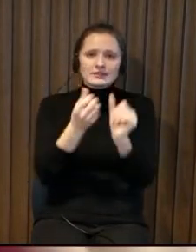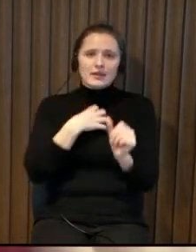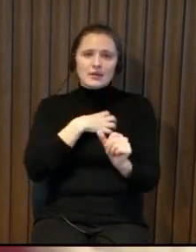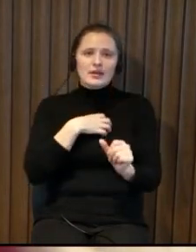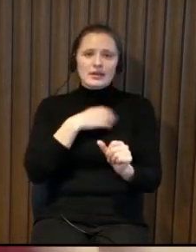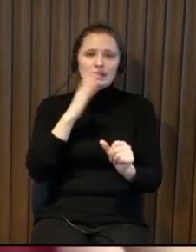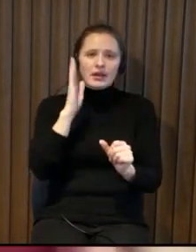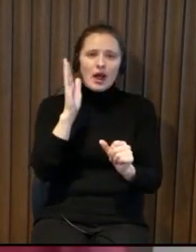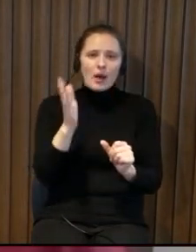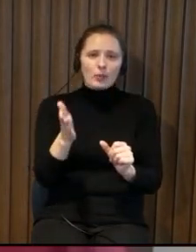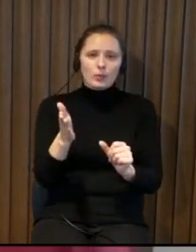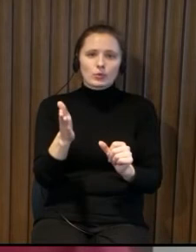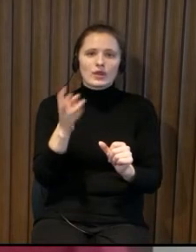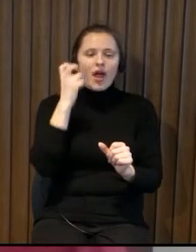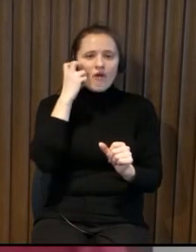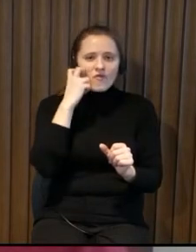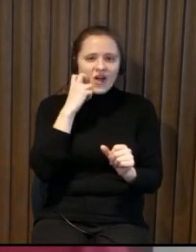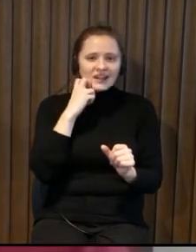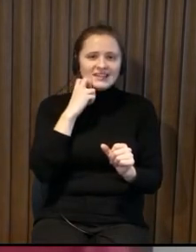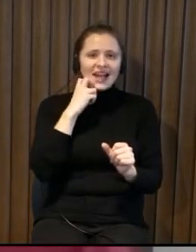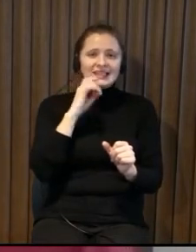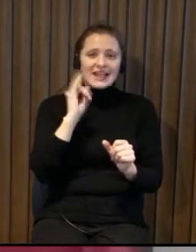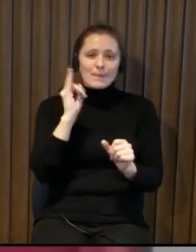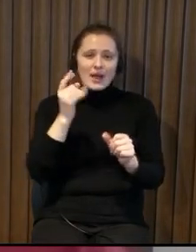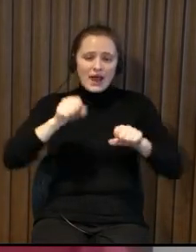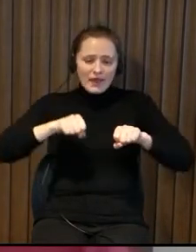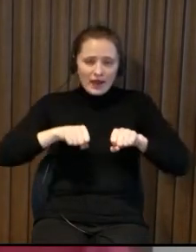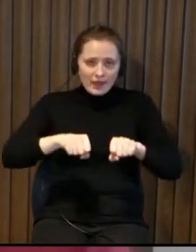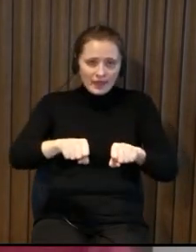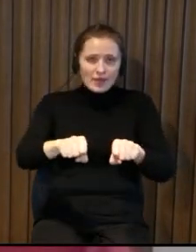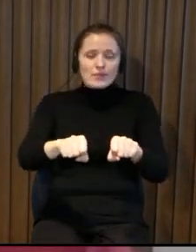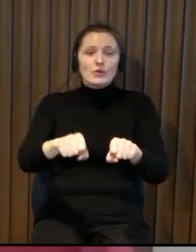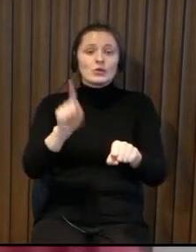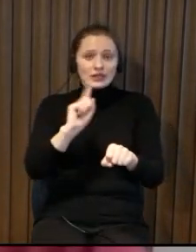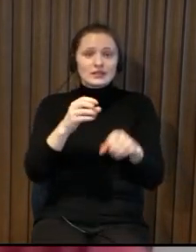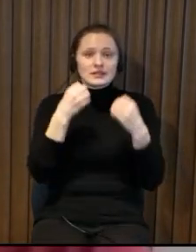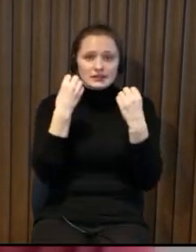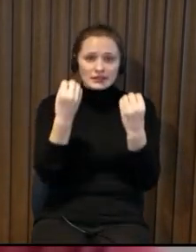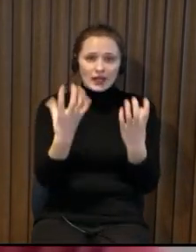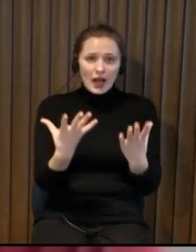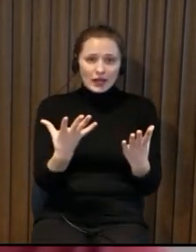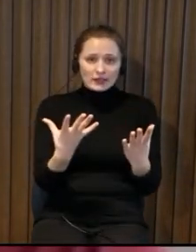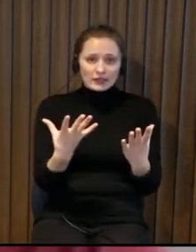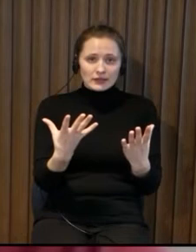as it should be but afterwards nothing is like that universal design means that if a parent